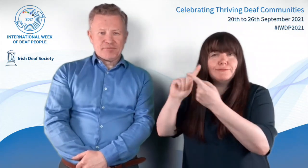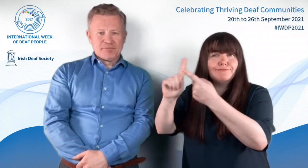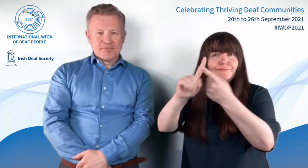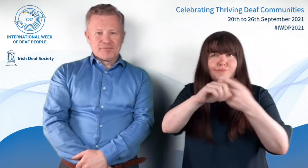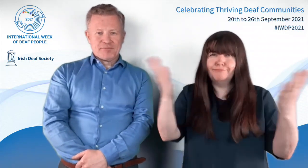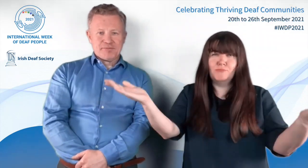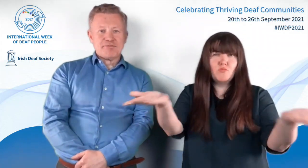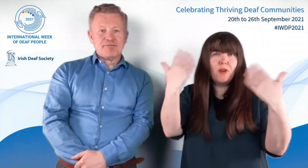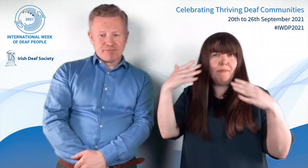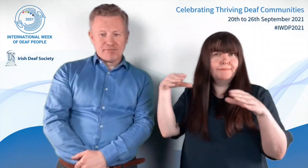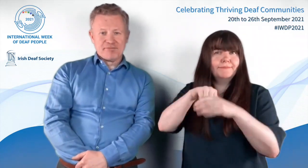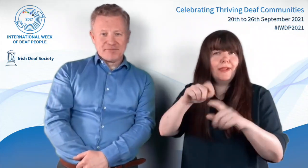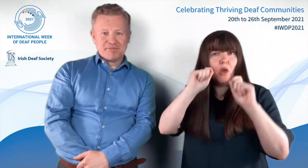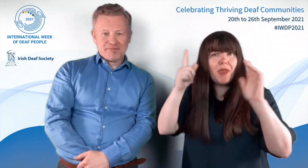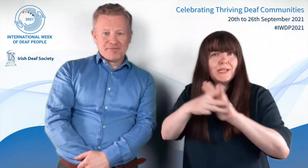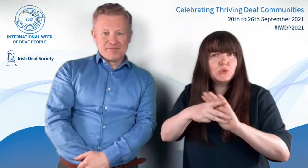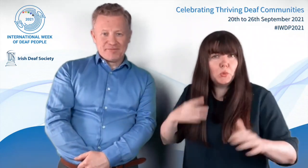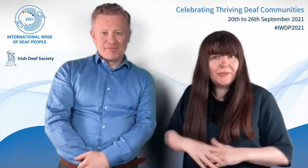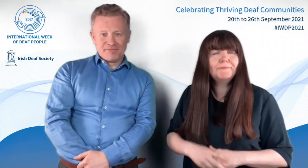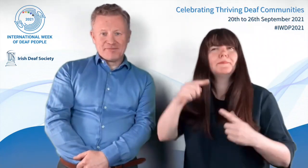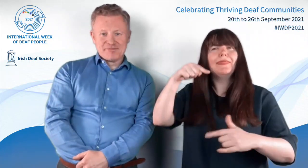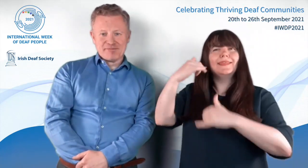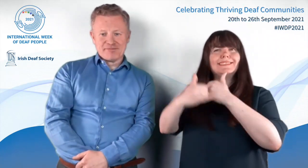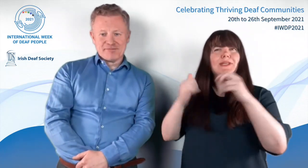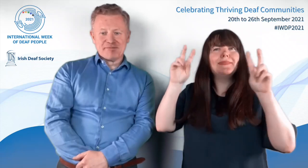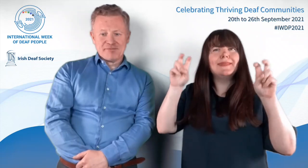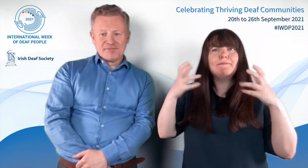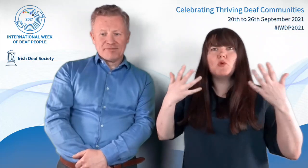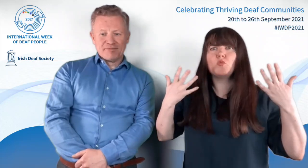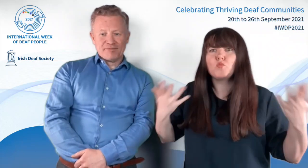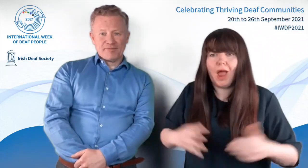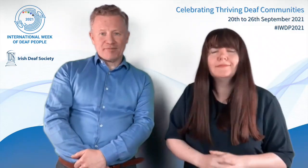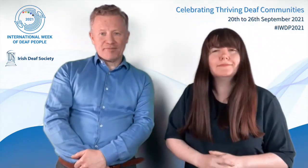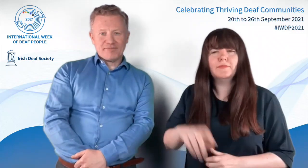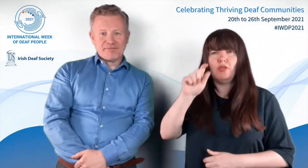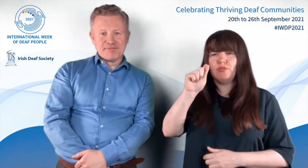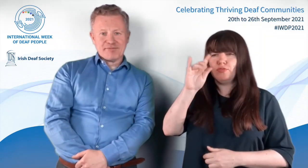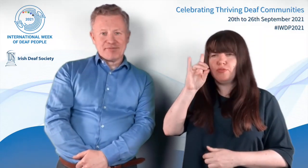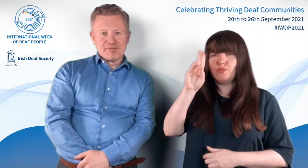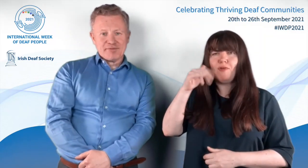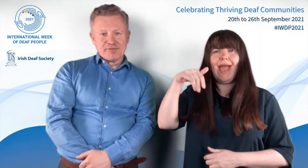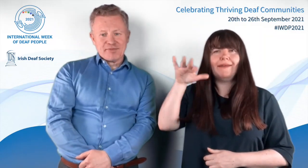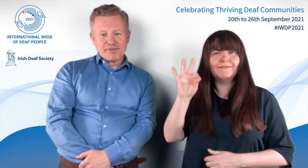state agencies - all are welcome! This year's theme is "Celebrating Thriving Deaf Communities".